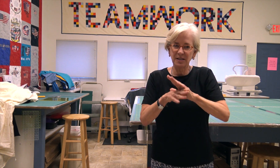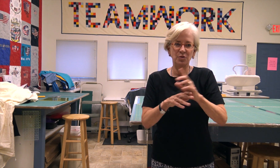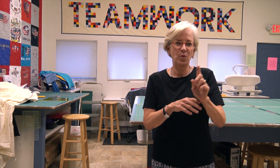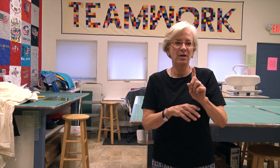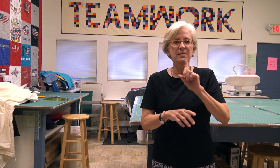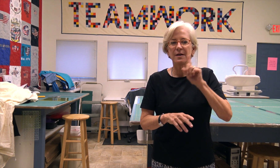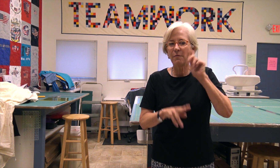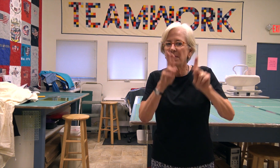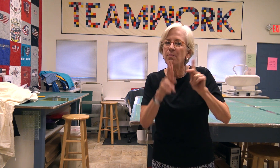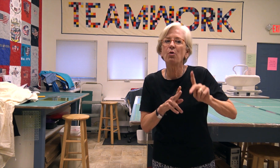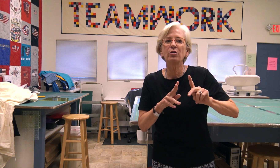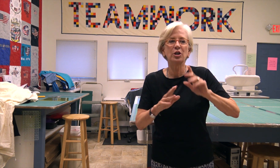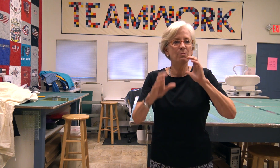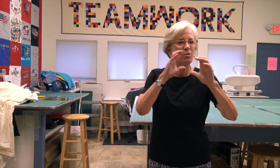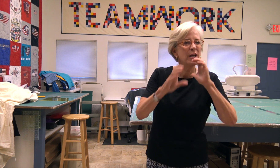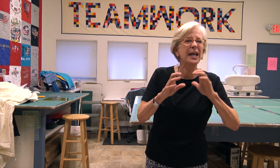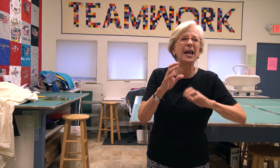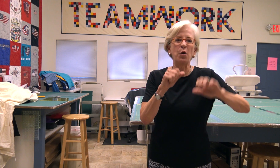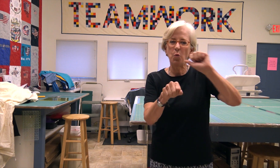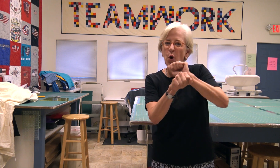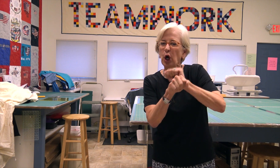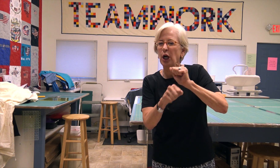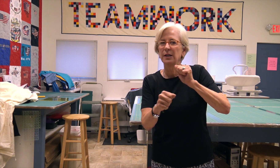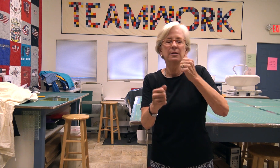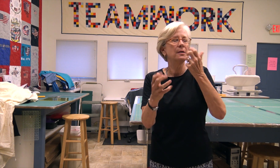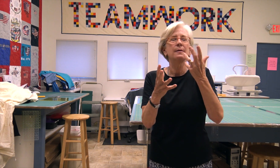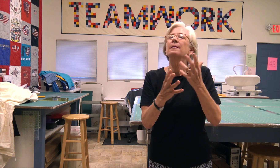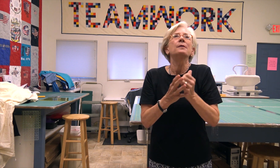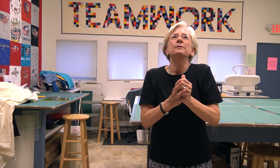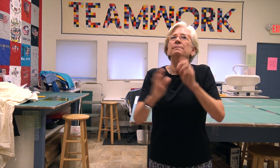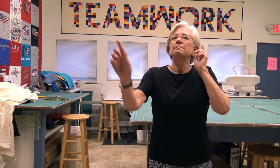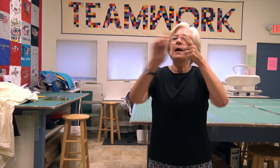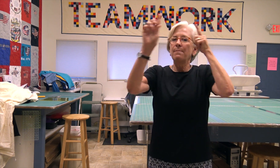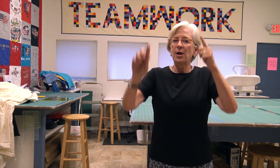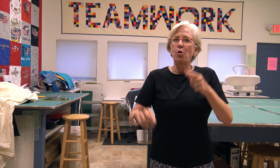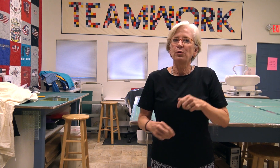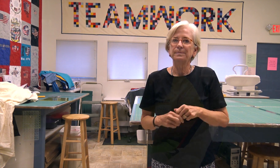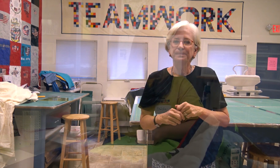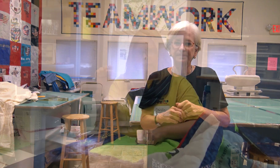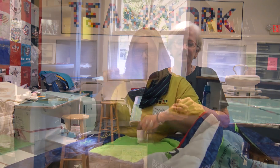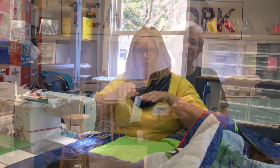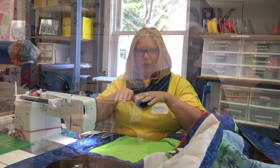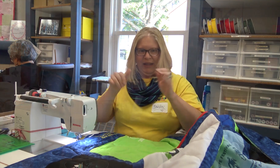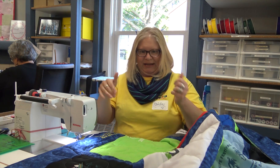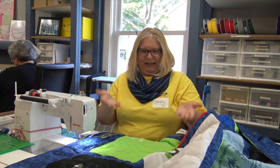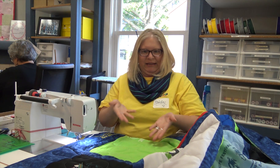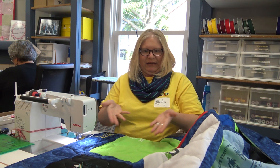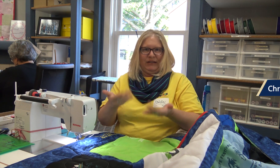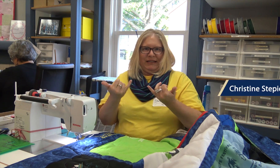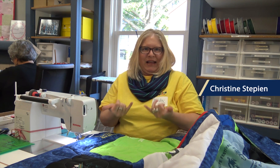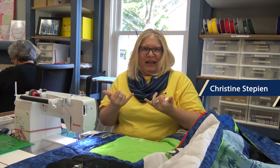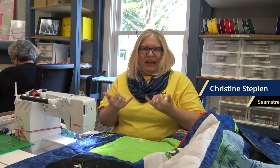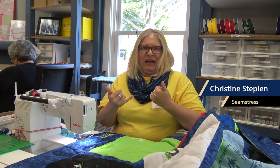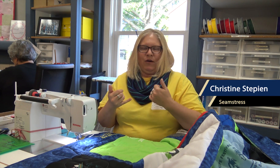where deaf people would be able to communicate, and work. That became my goal! I am a seamstress.